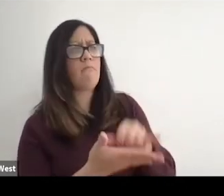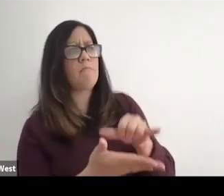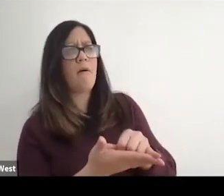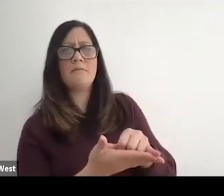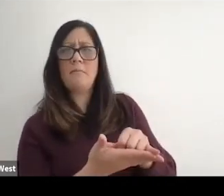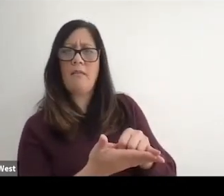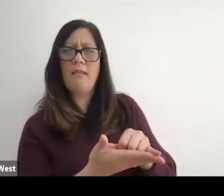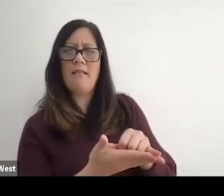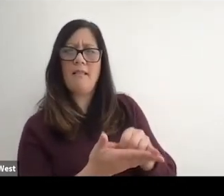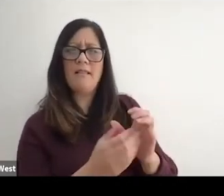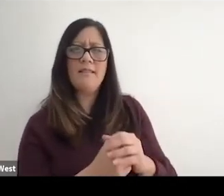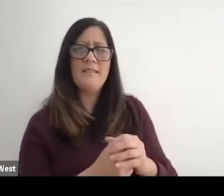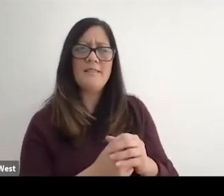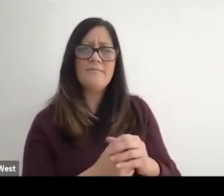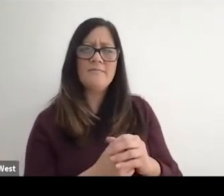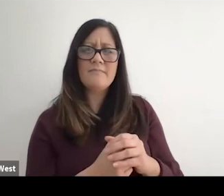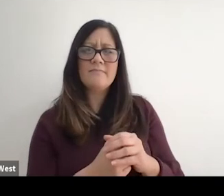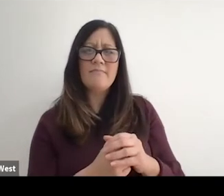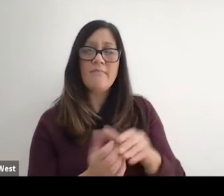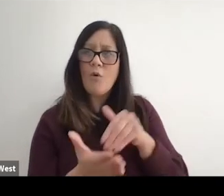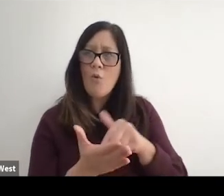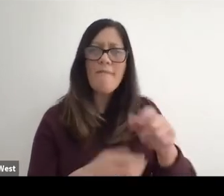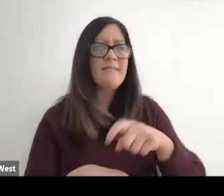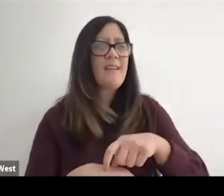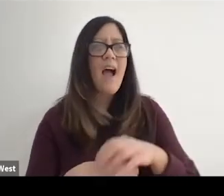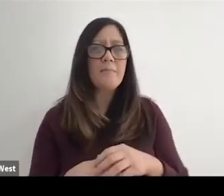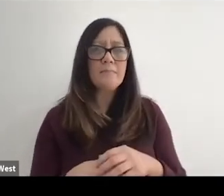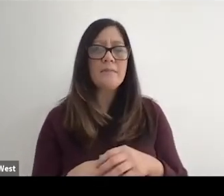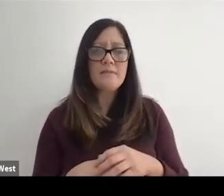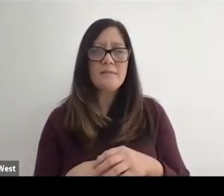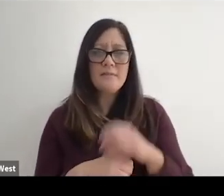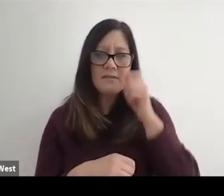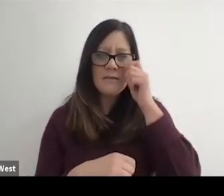was possible for a person. Because oftentimes what we do is we place what we believe a person